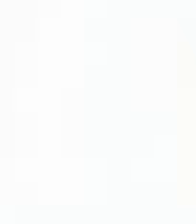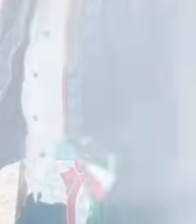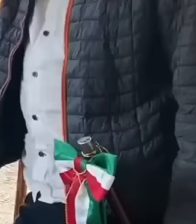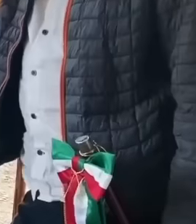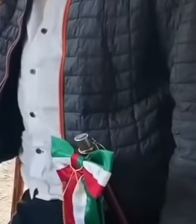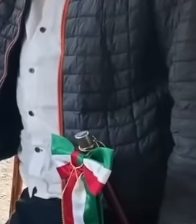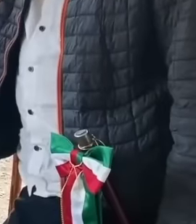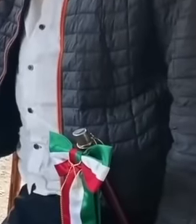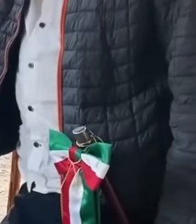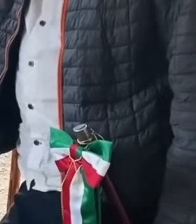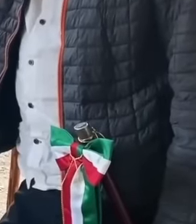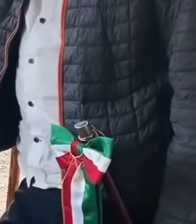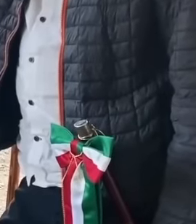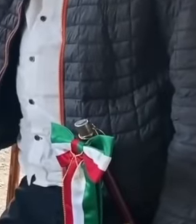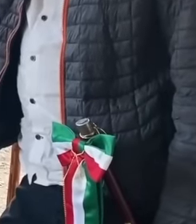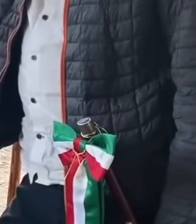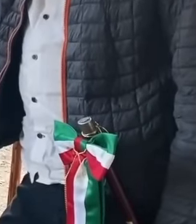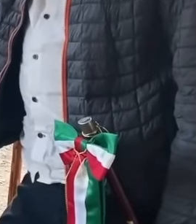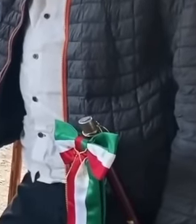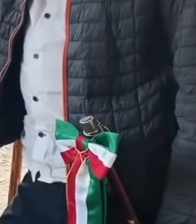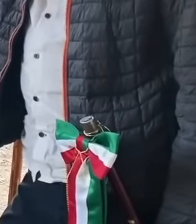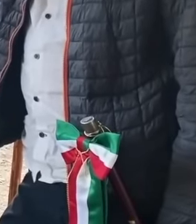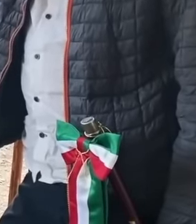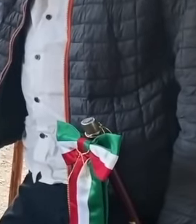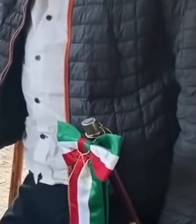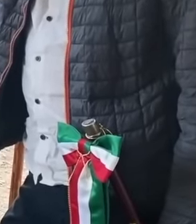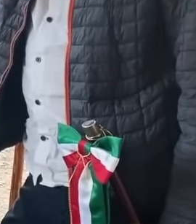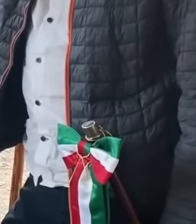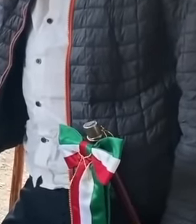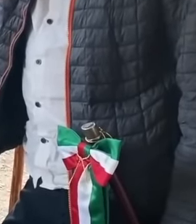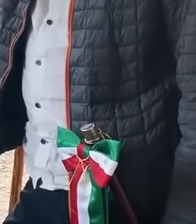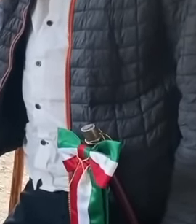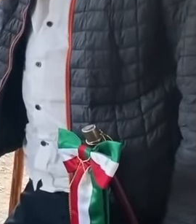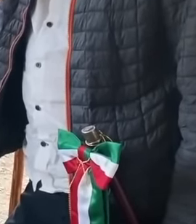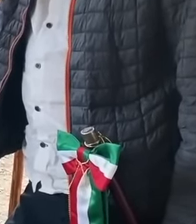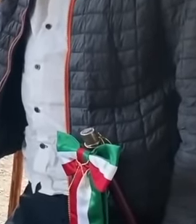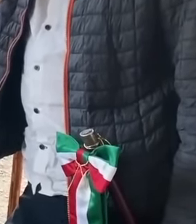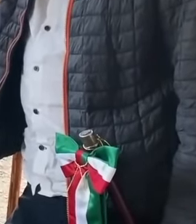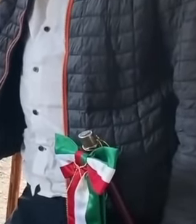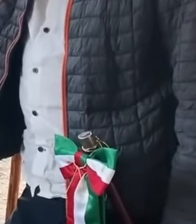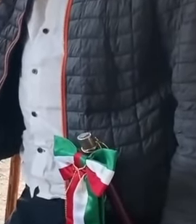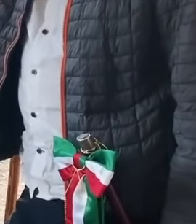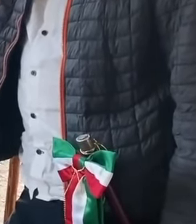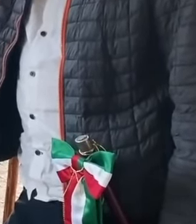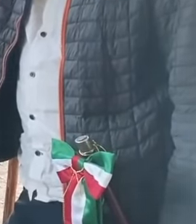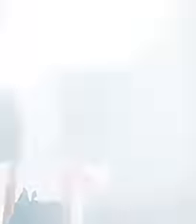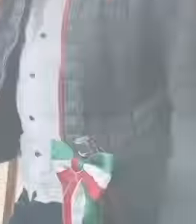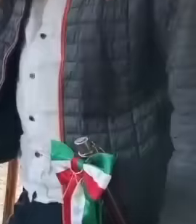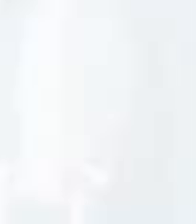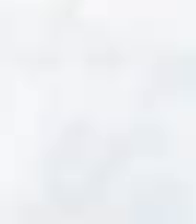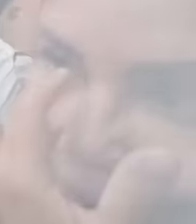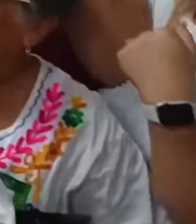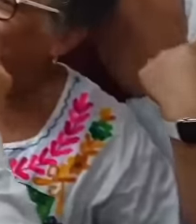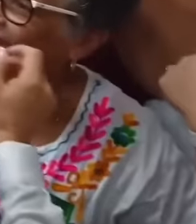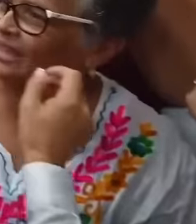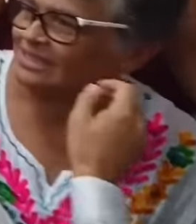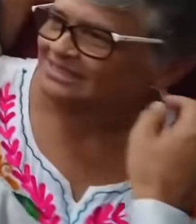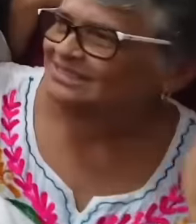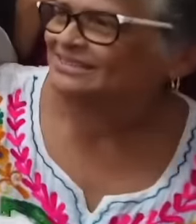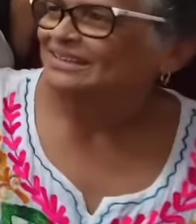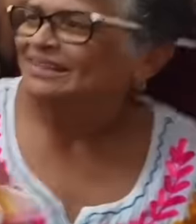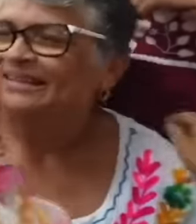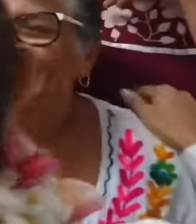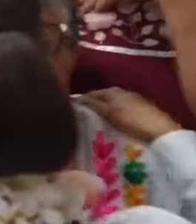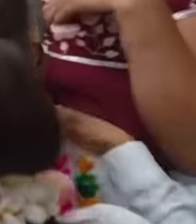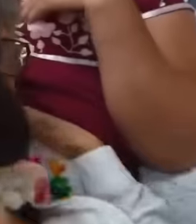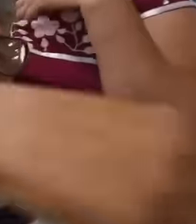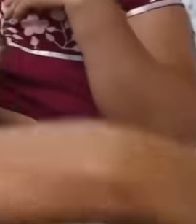leaves very happy to know that a president arrives who will walk hand in hand with the Mexican people.